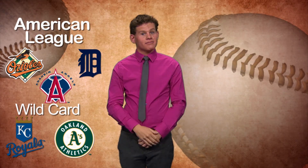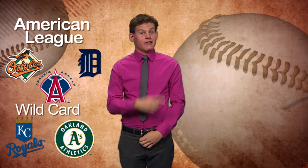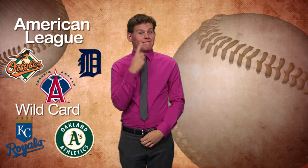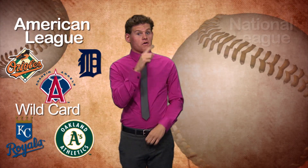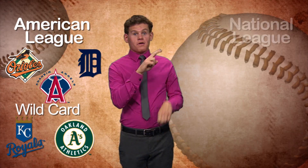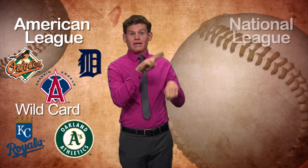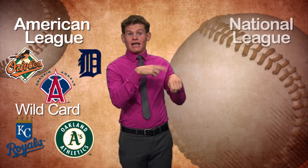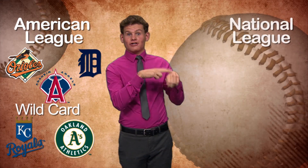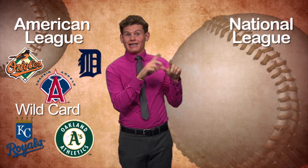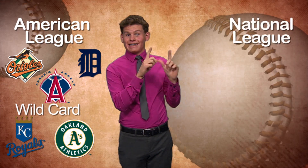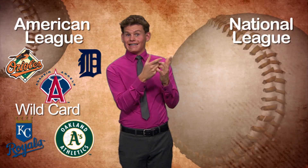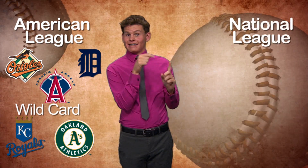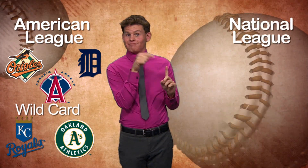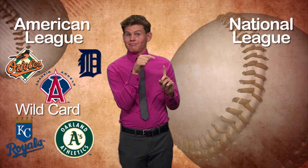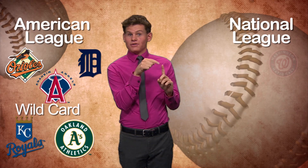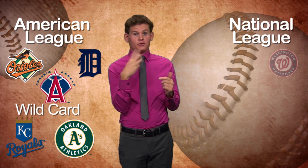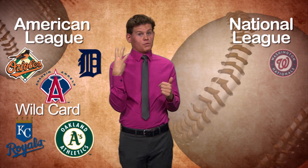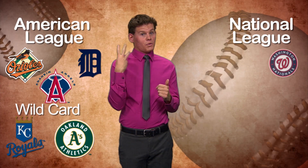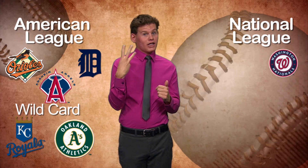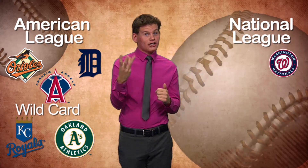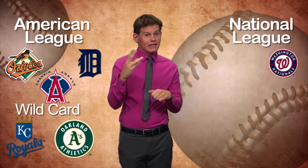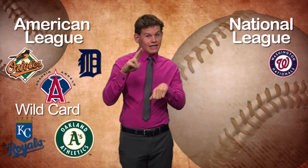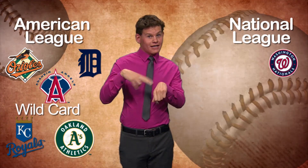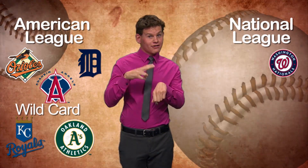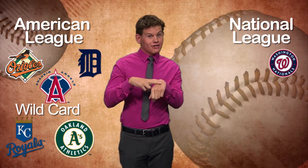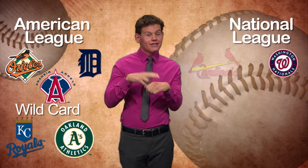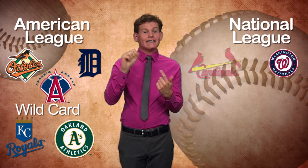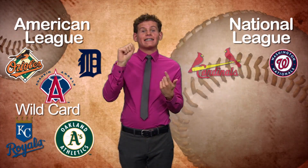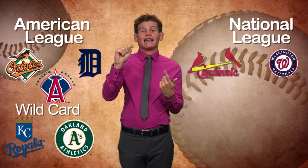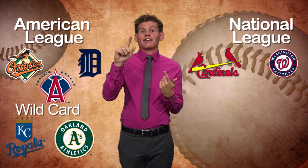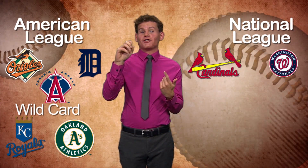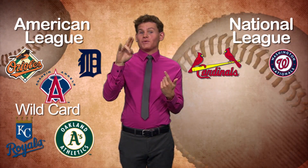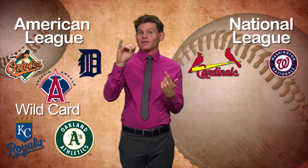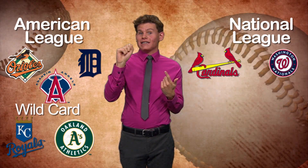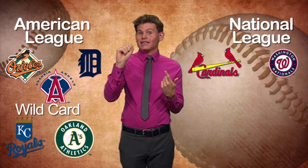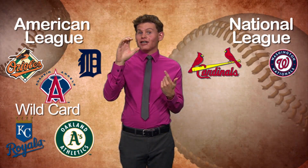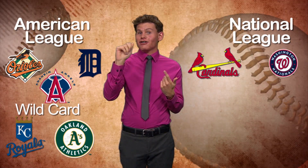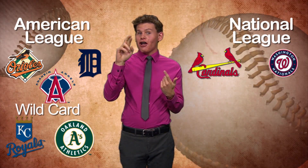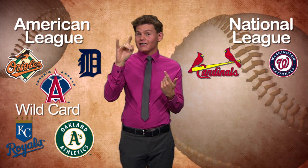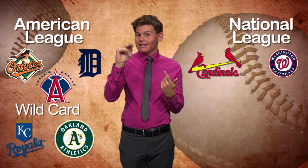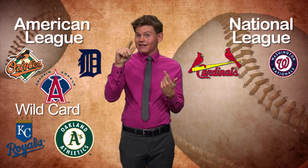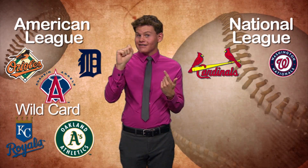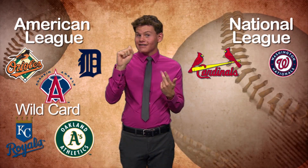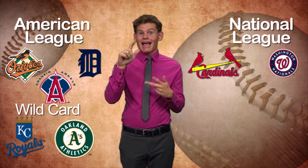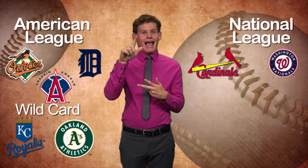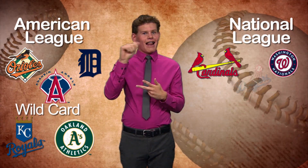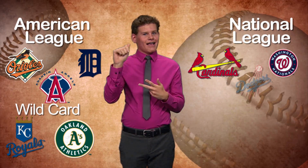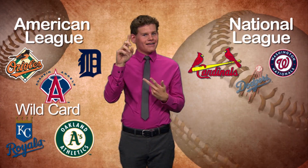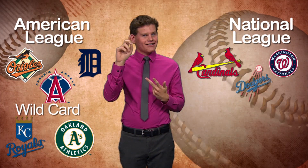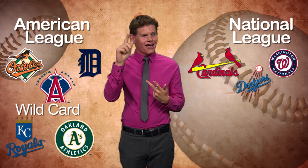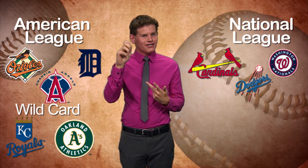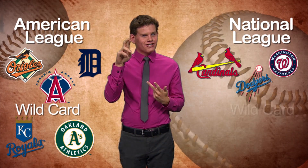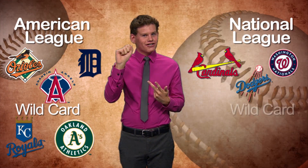For the National League we’ll see the: Washington Nationals, St. Louis Cardinals and LA Dodgers.